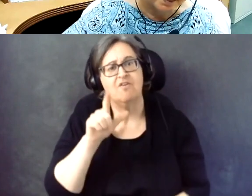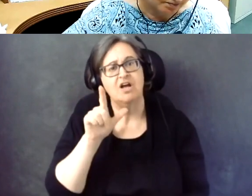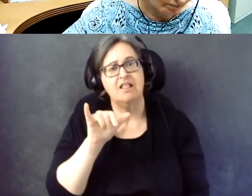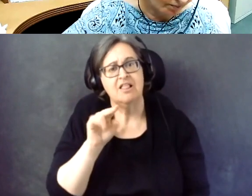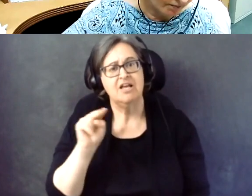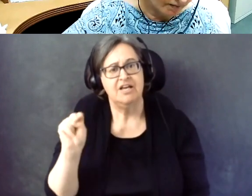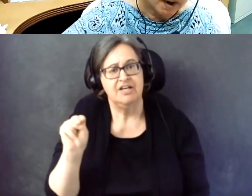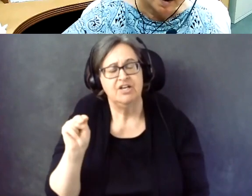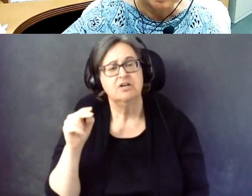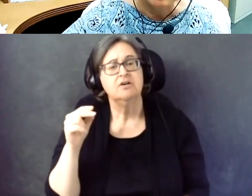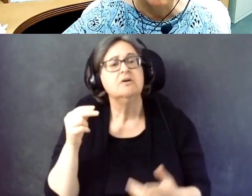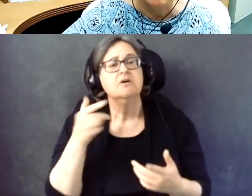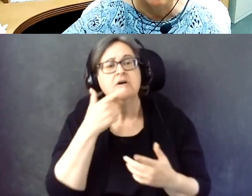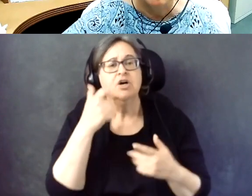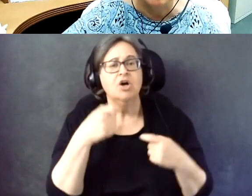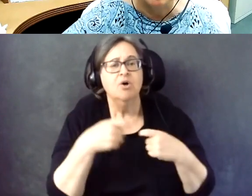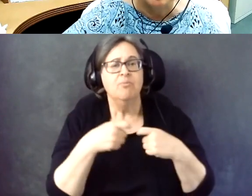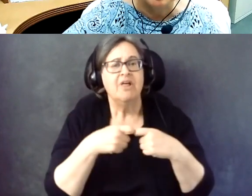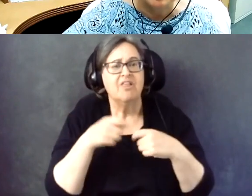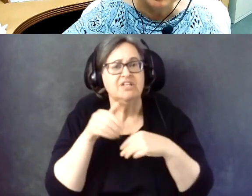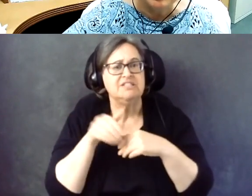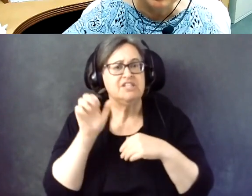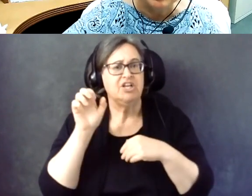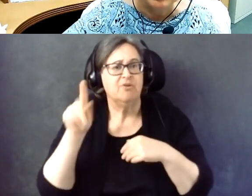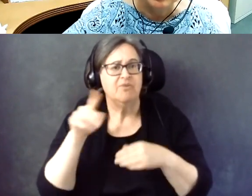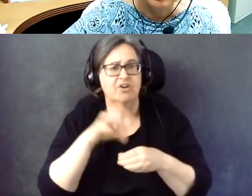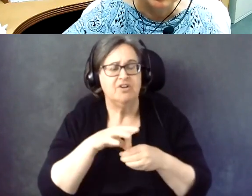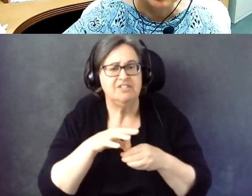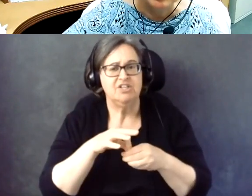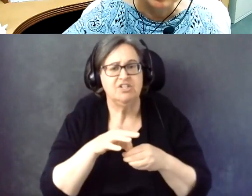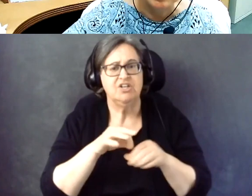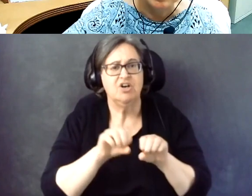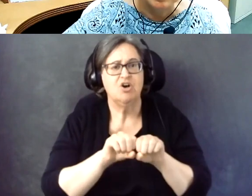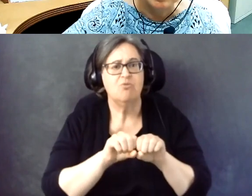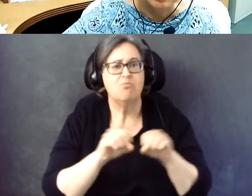Since the electronic return of a ballot breaks the secrecy of the vote, is there a way for